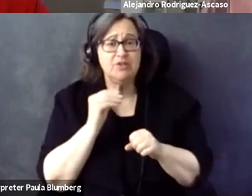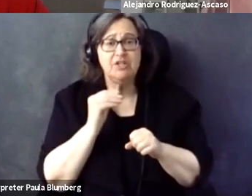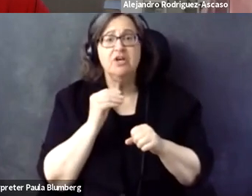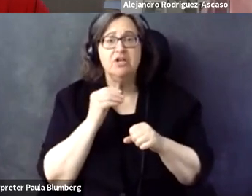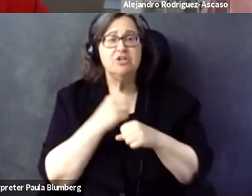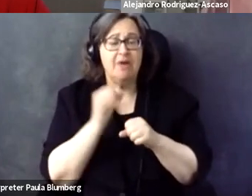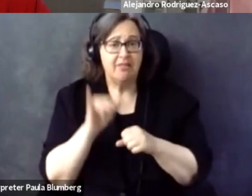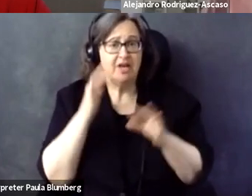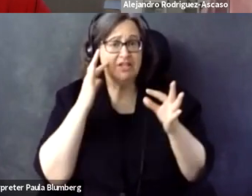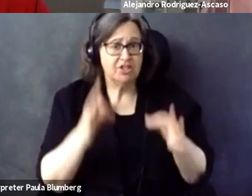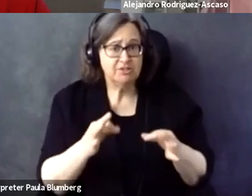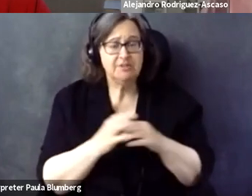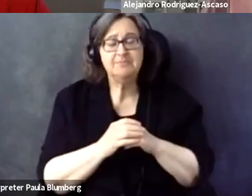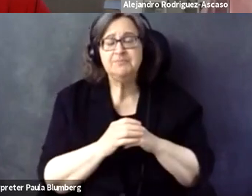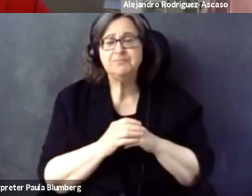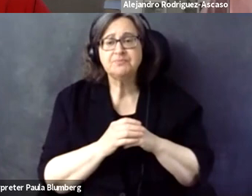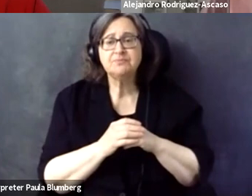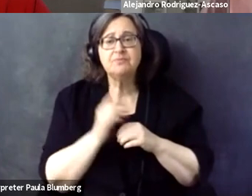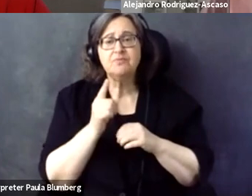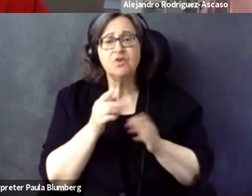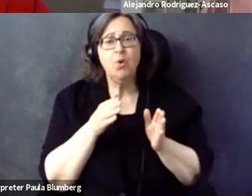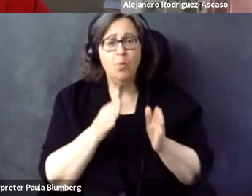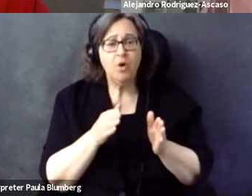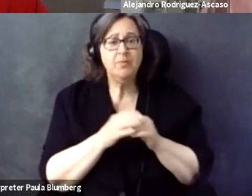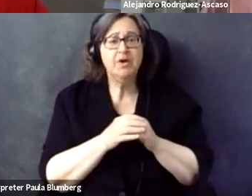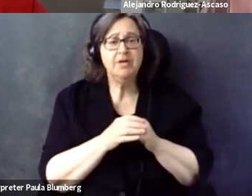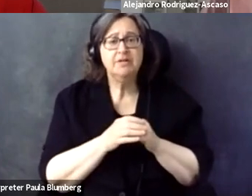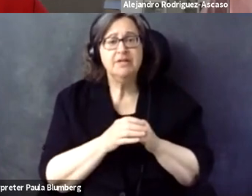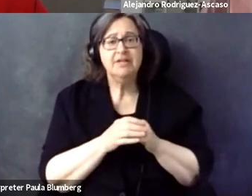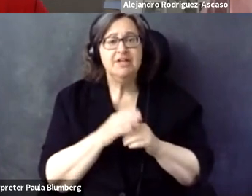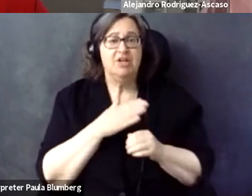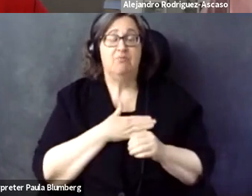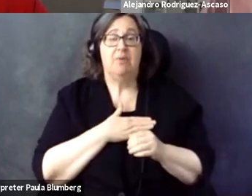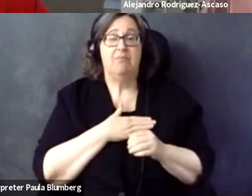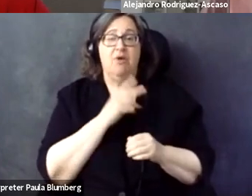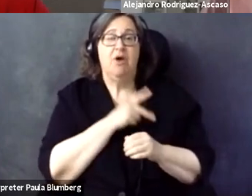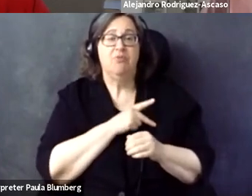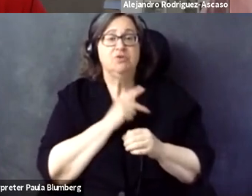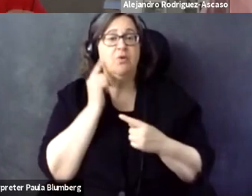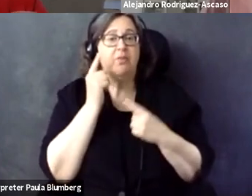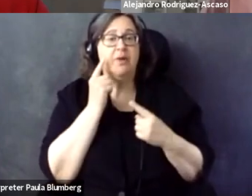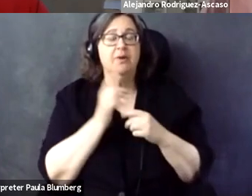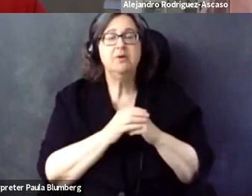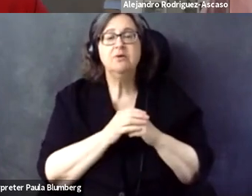standard and make this more transparent to people who don't have to have 20 years expertise in order to make that judgment.